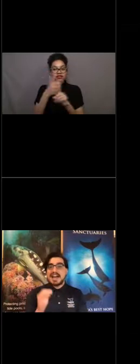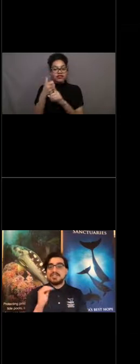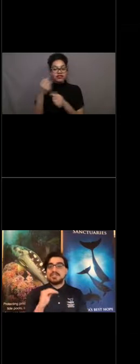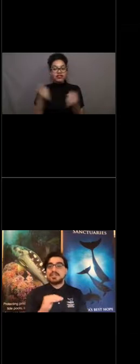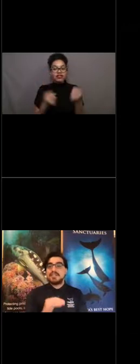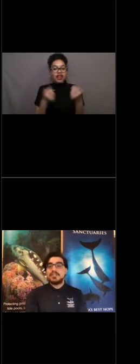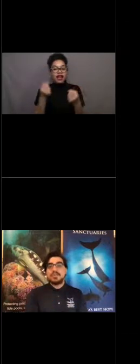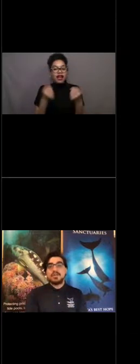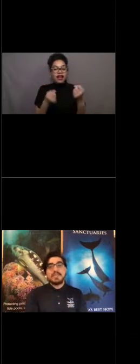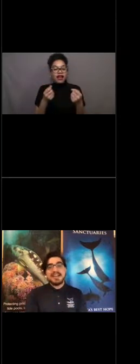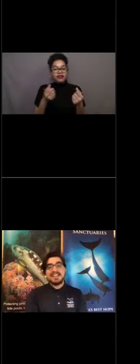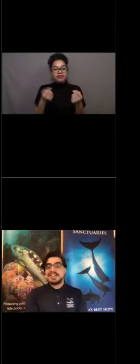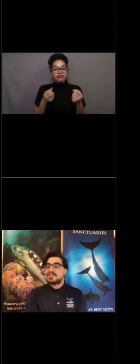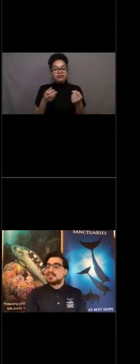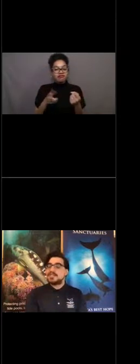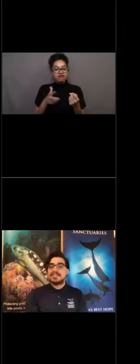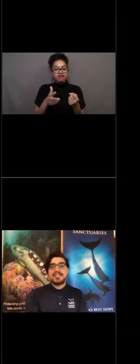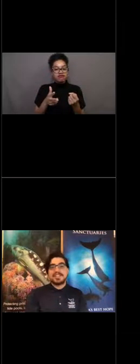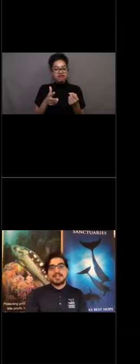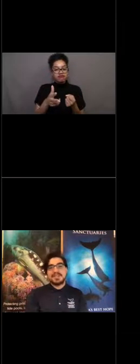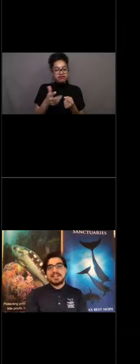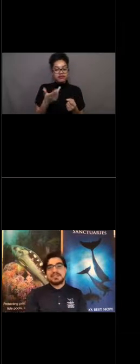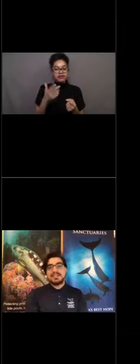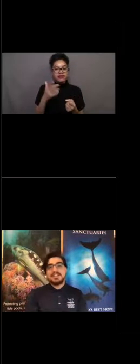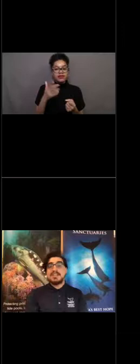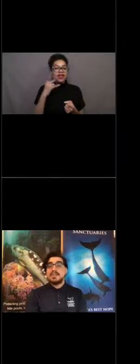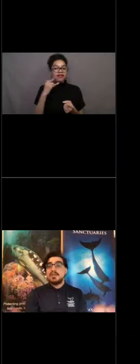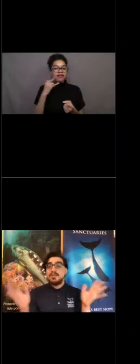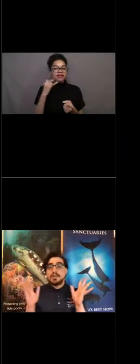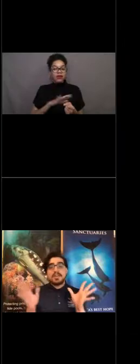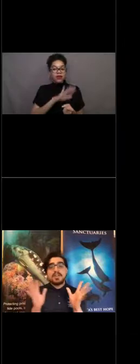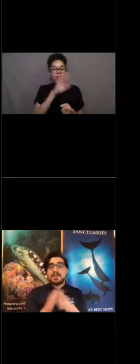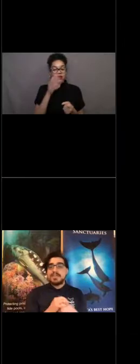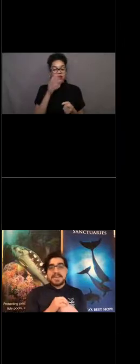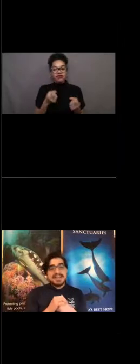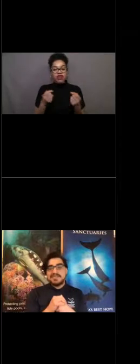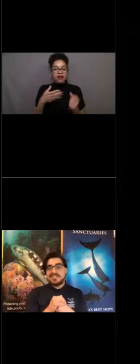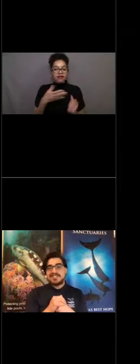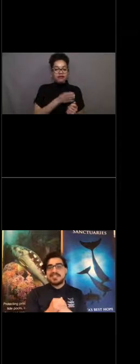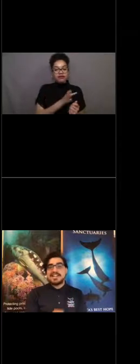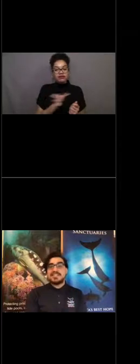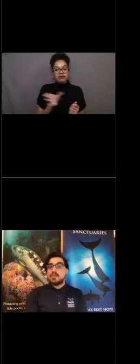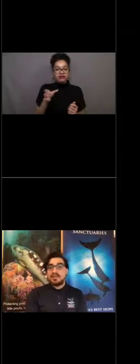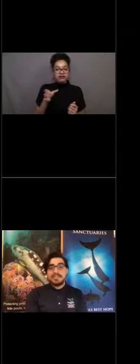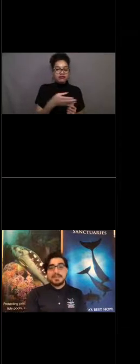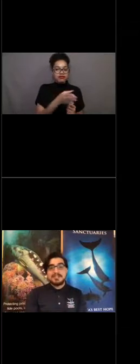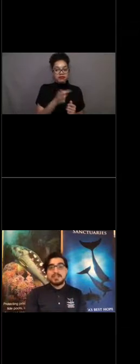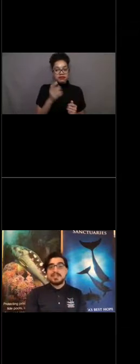As you travel, the road bends and curves along the Pacific Ocean. You pull over to one of the many vistas, take in the world famous views,